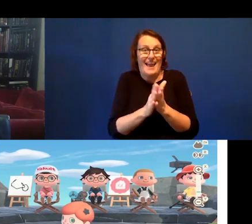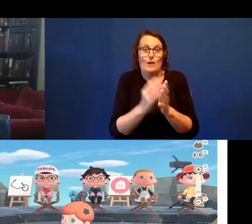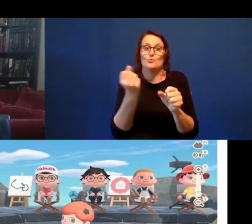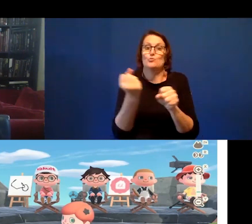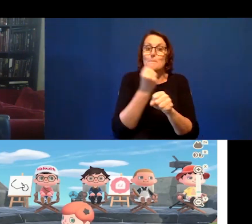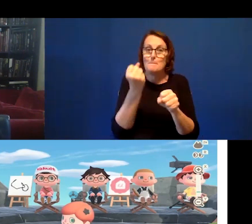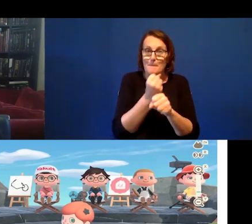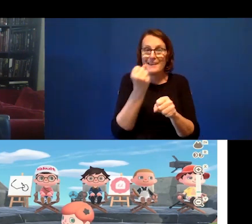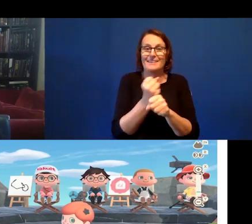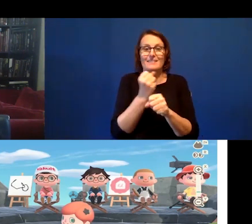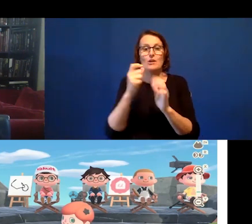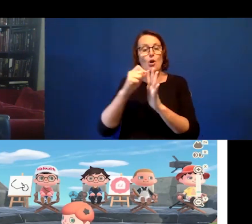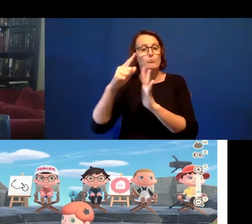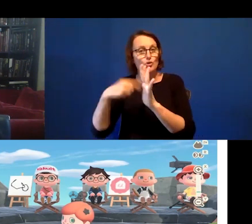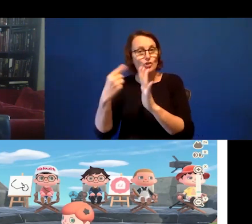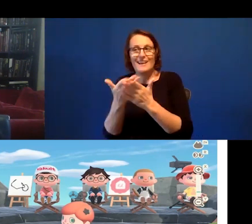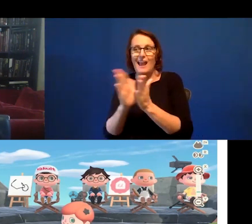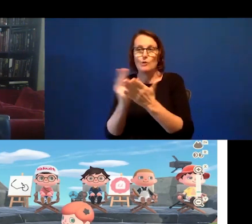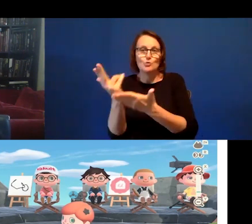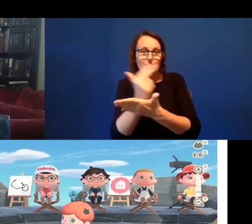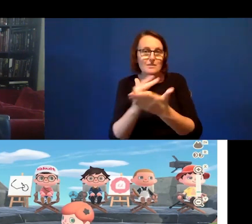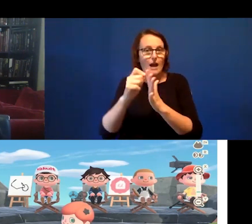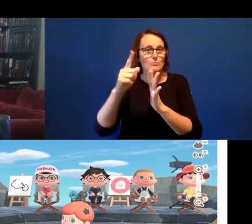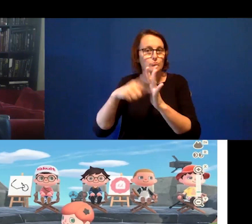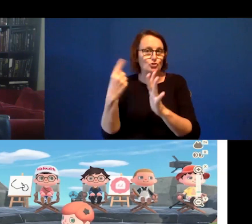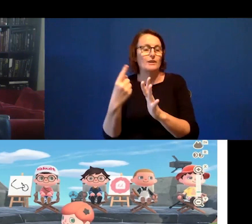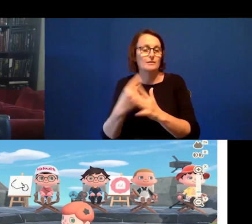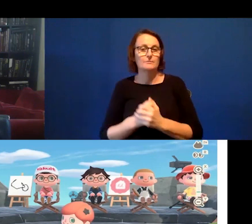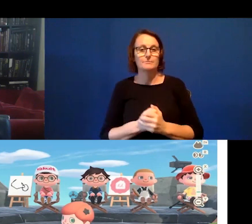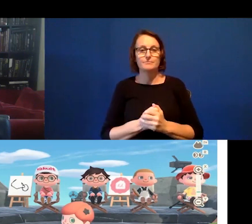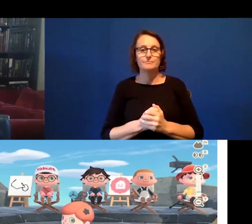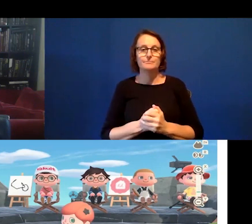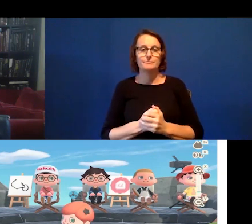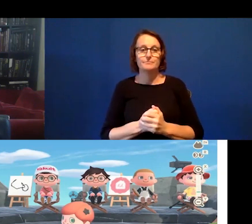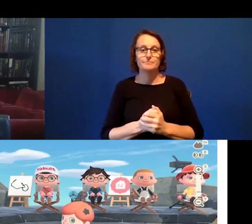the project, which you can check out at Arts Front. Here we have also got